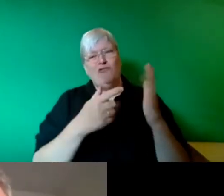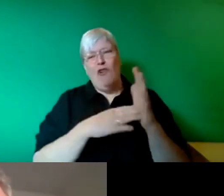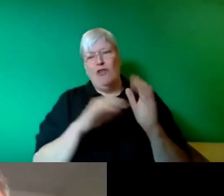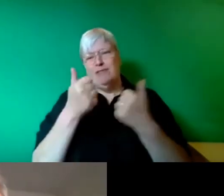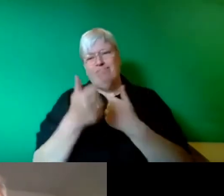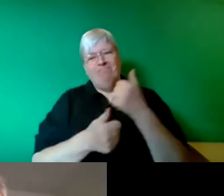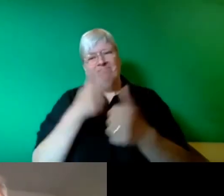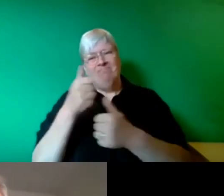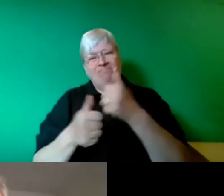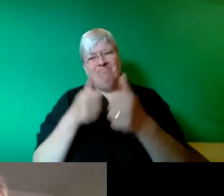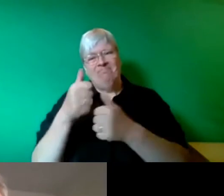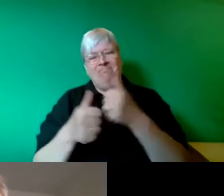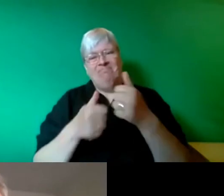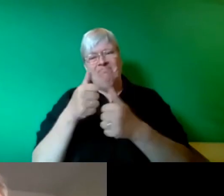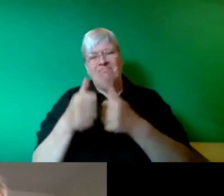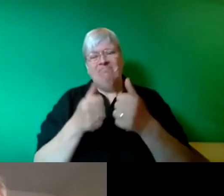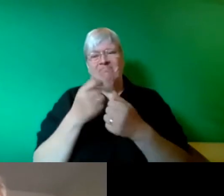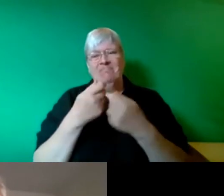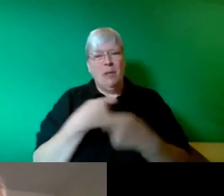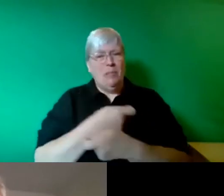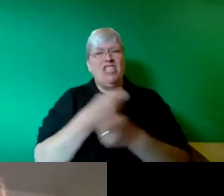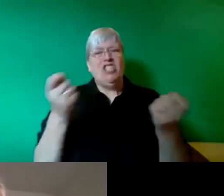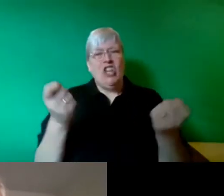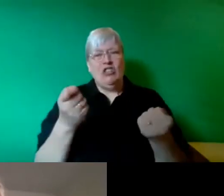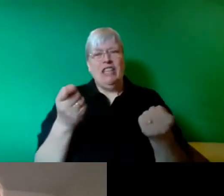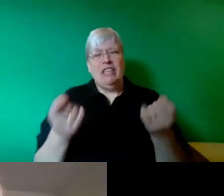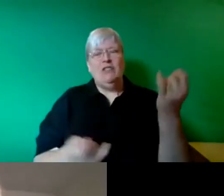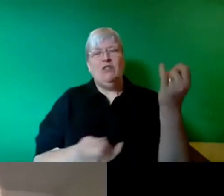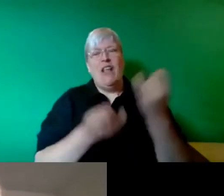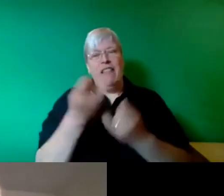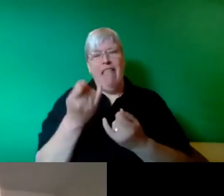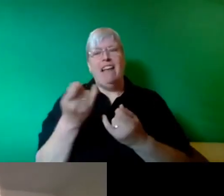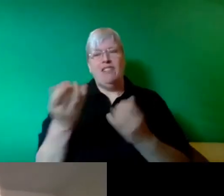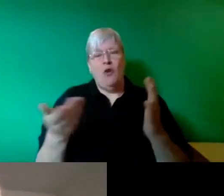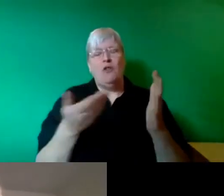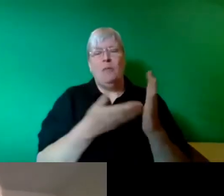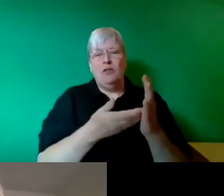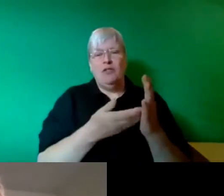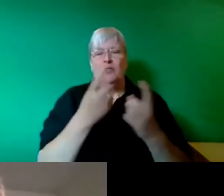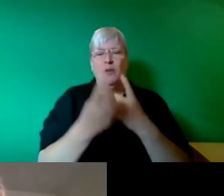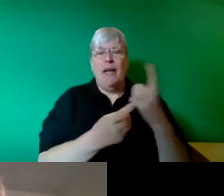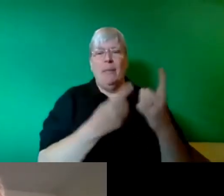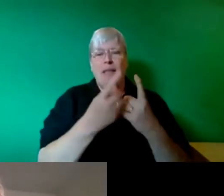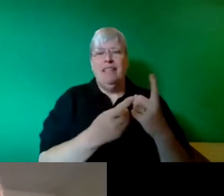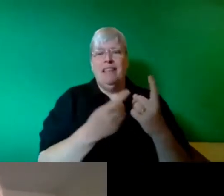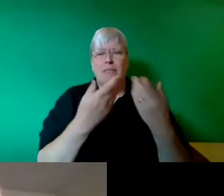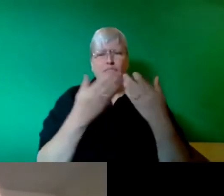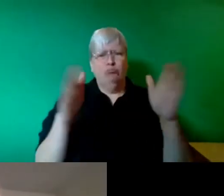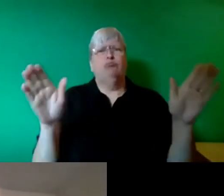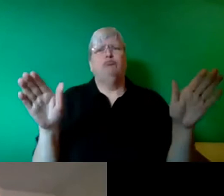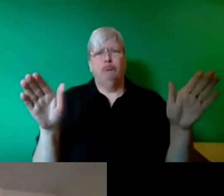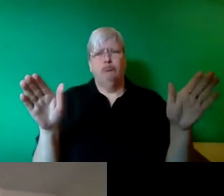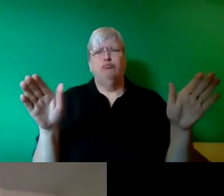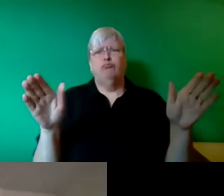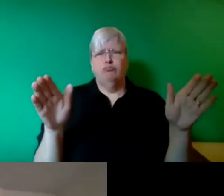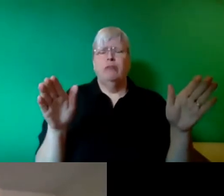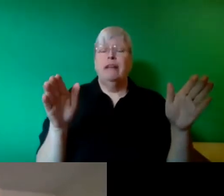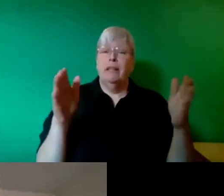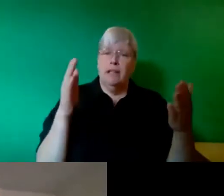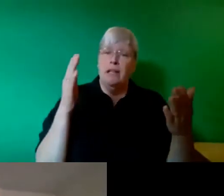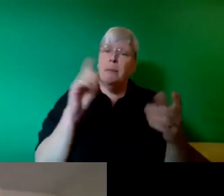we circulated your last contribution to the TUED meeting very widely indeed because what the issue